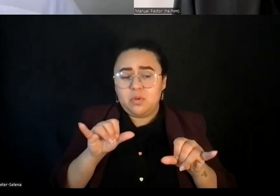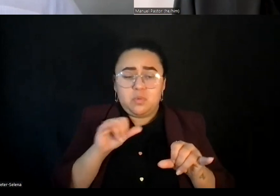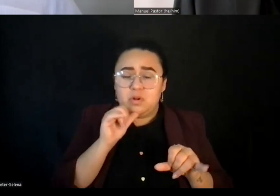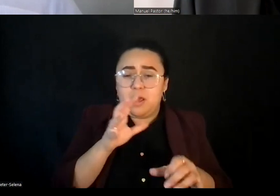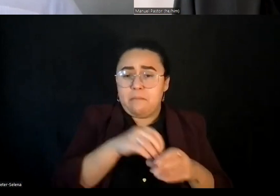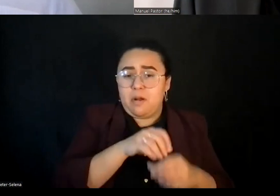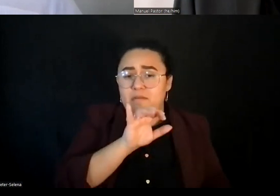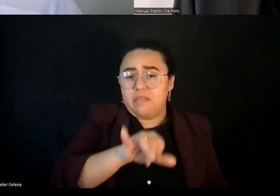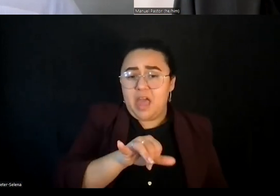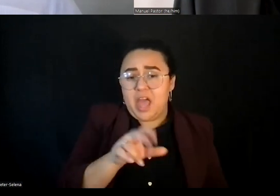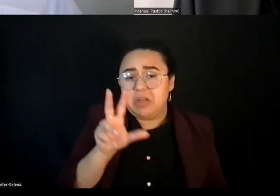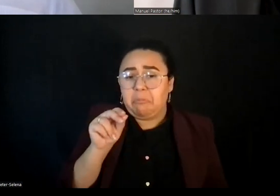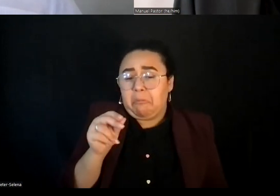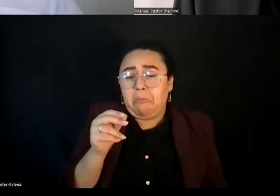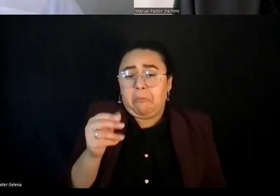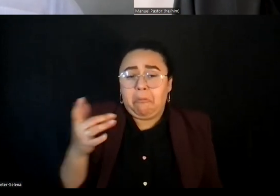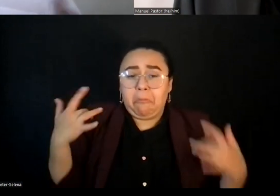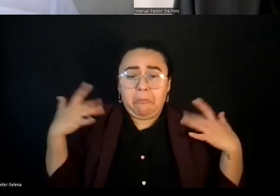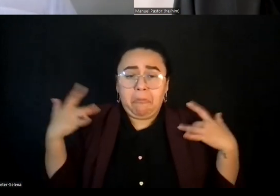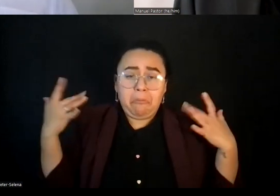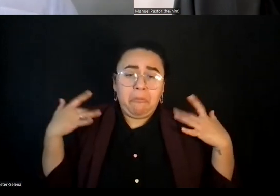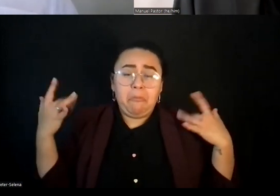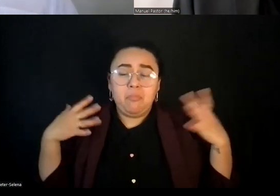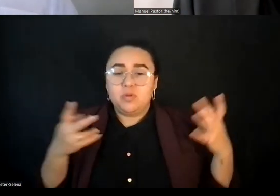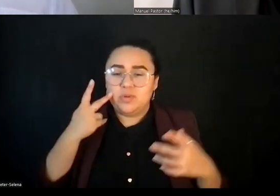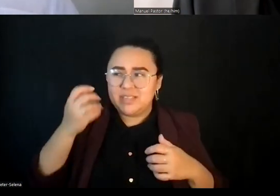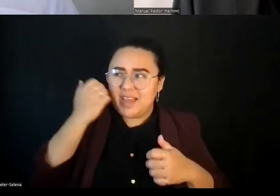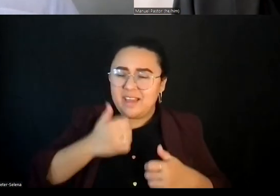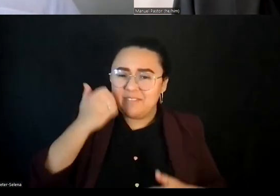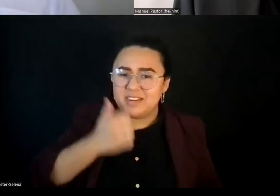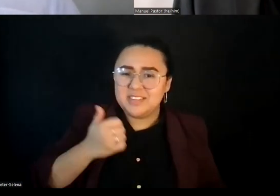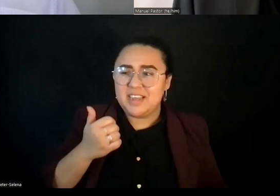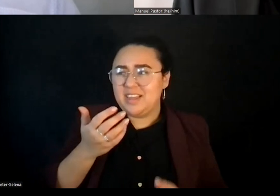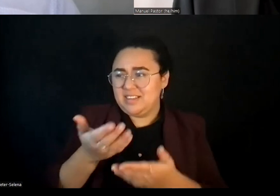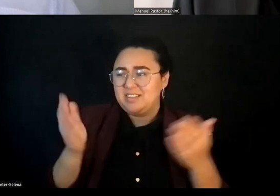So and, you know, we see it every day. We see in terms of new pathogens being released.